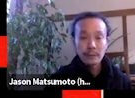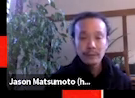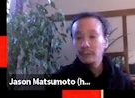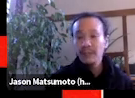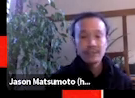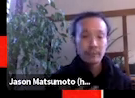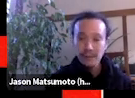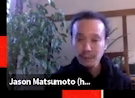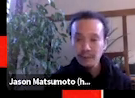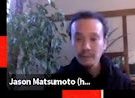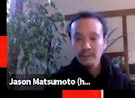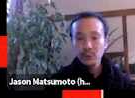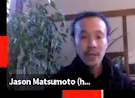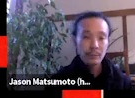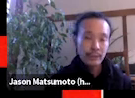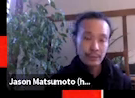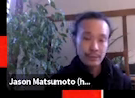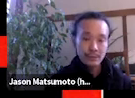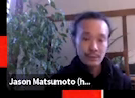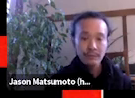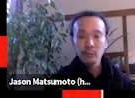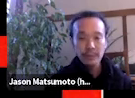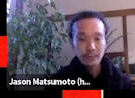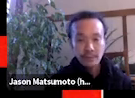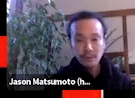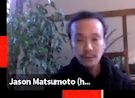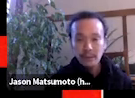film festival management, venue operators, filmmakers.